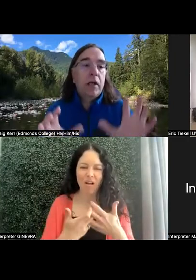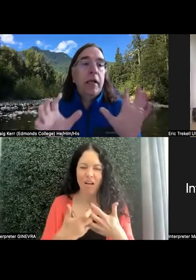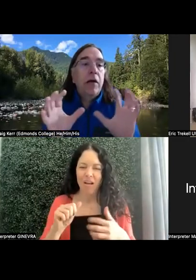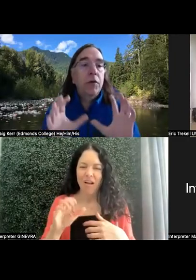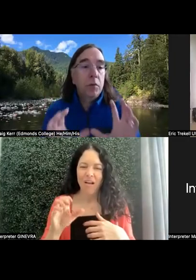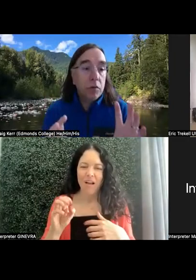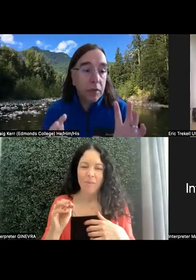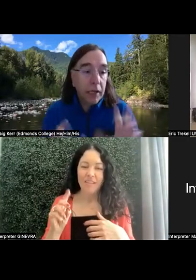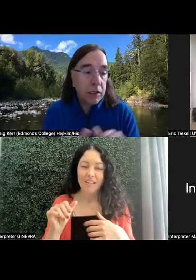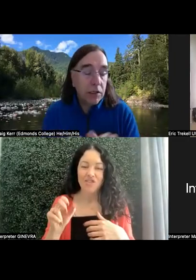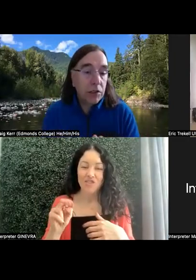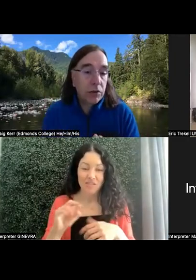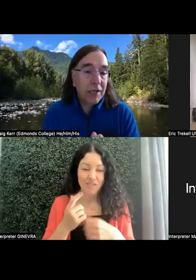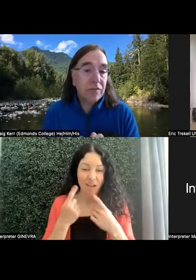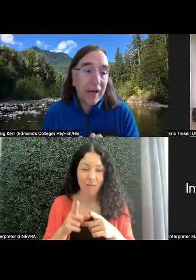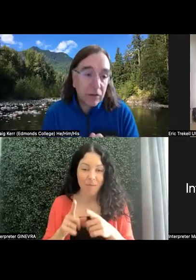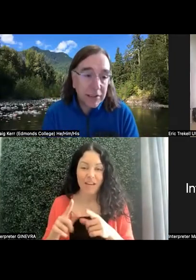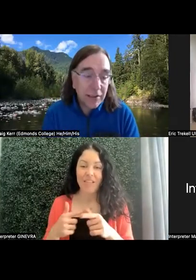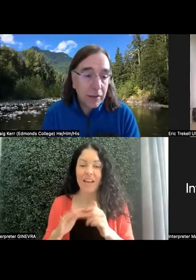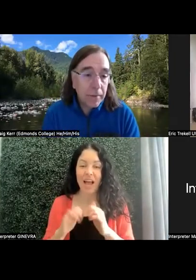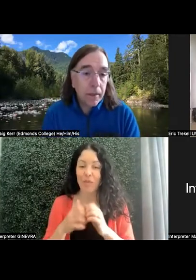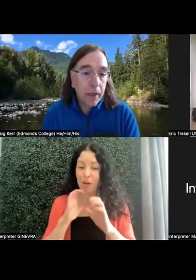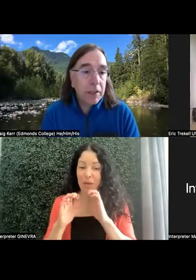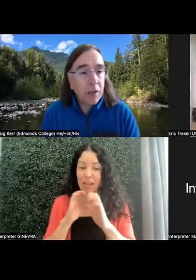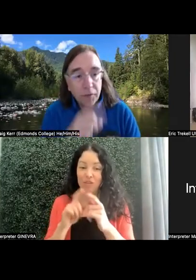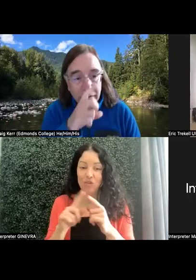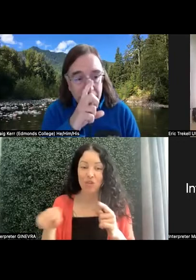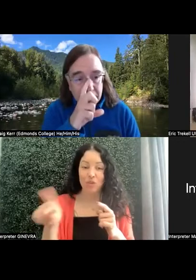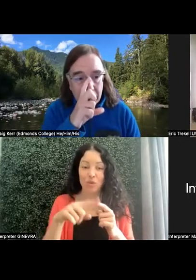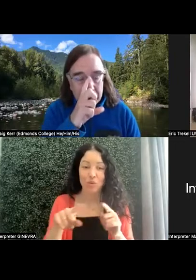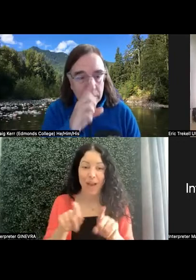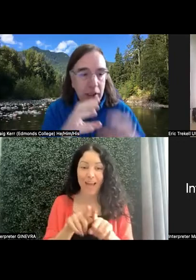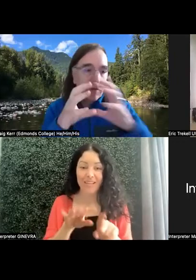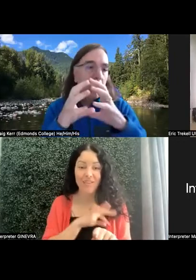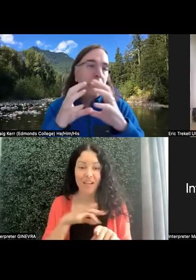and how they're communicated to you as faculty, because oftentimes that is a kind of a--